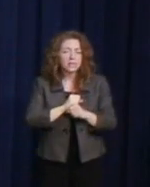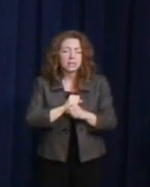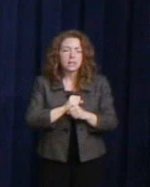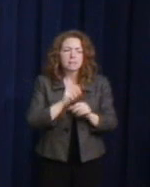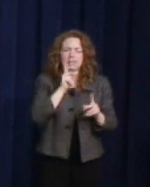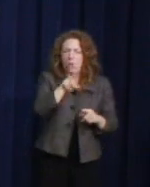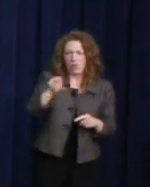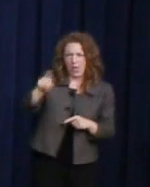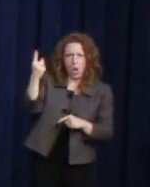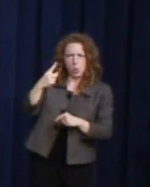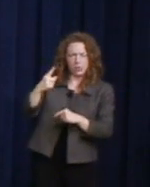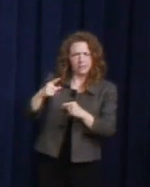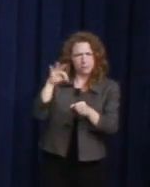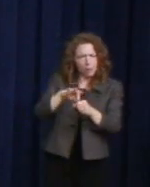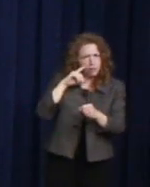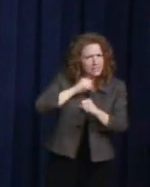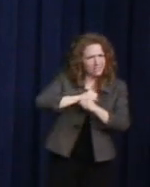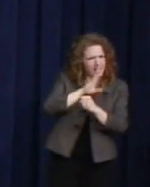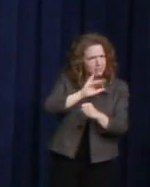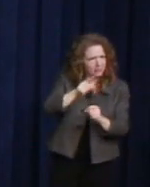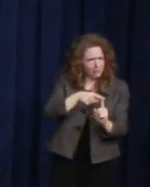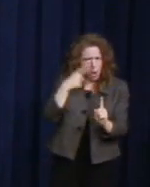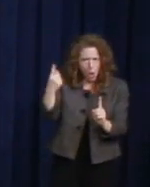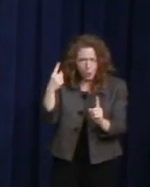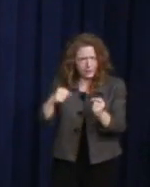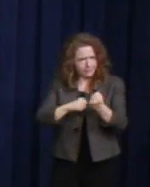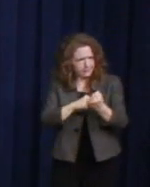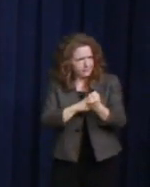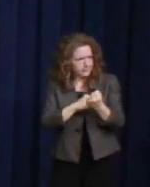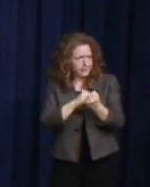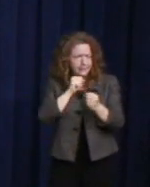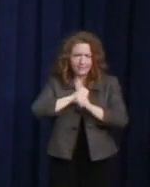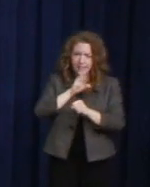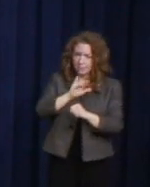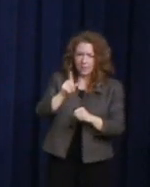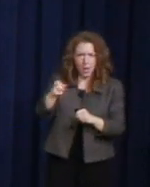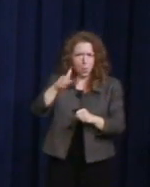They would never walk away from the Defense Bill. They always vote for the defense bill. This is what I do.